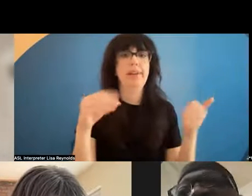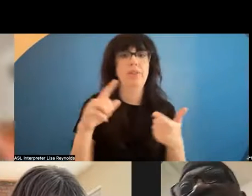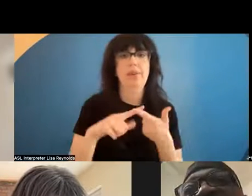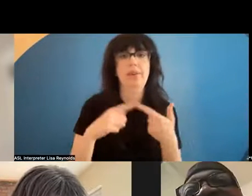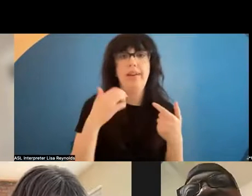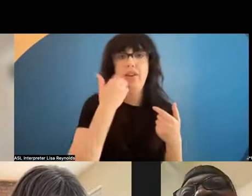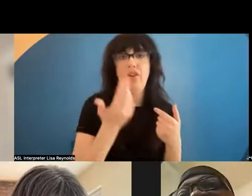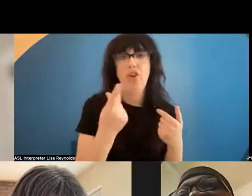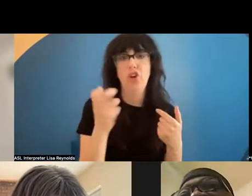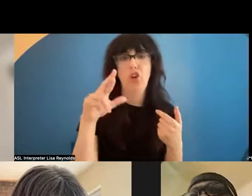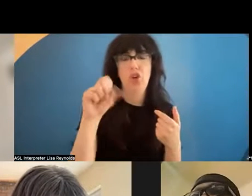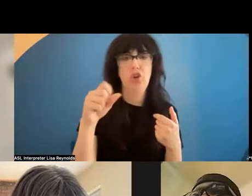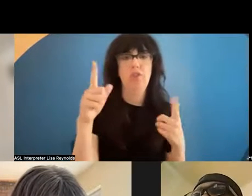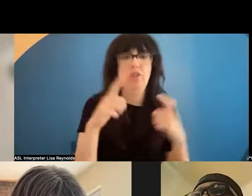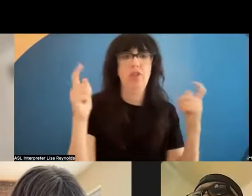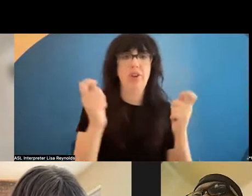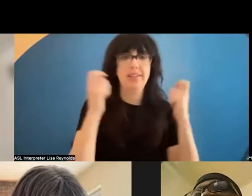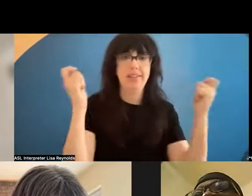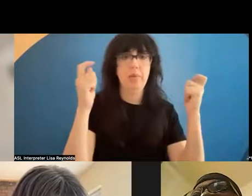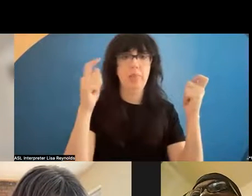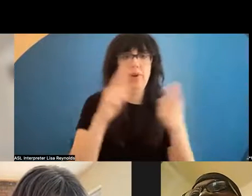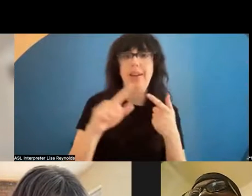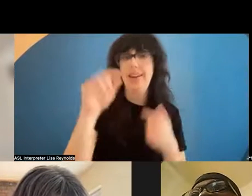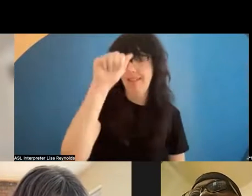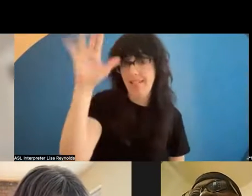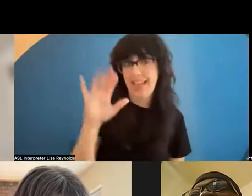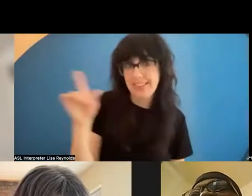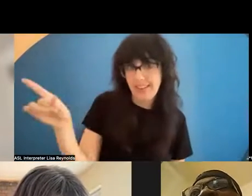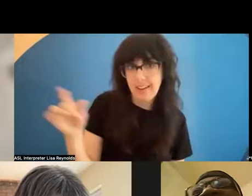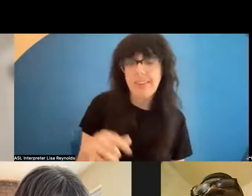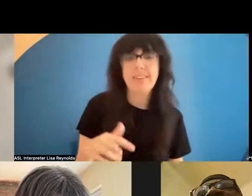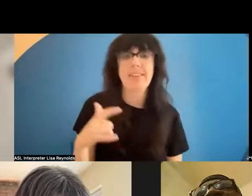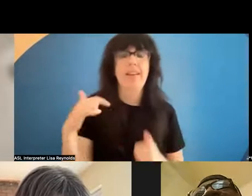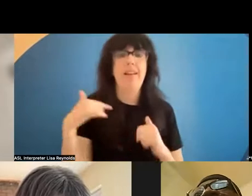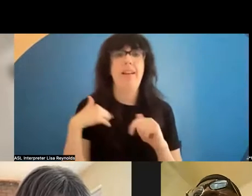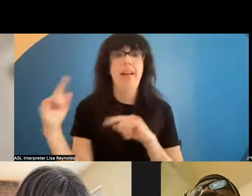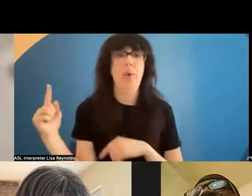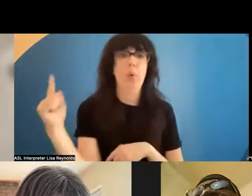grand celebration in Anchorage, Alaska.